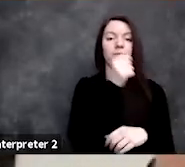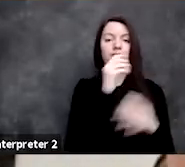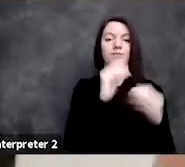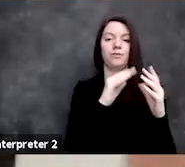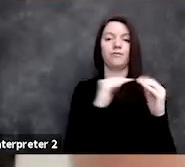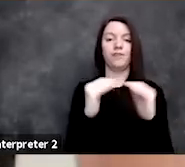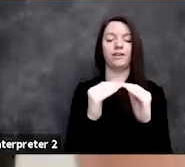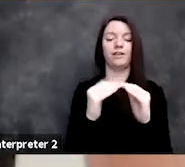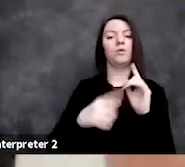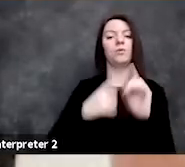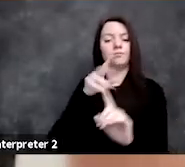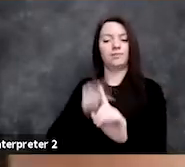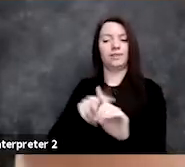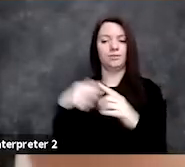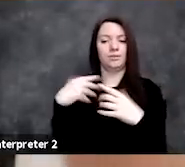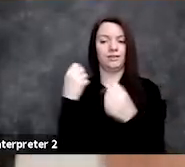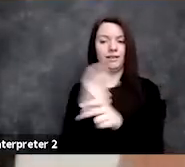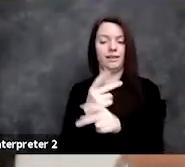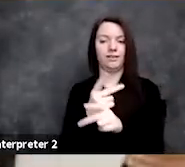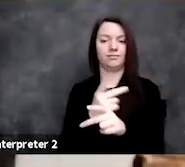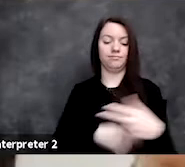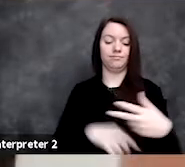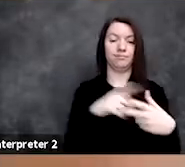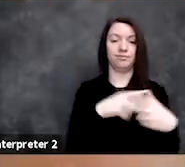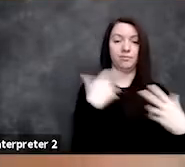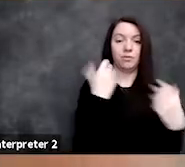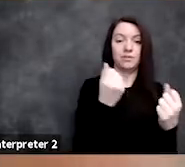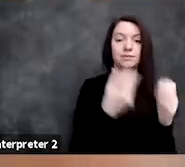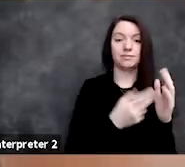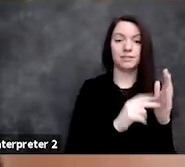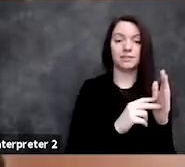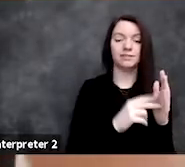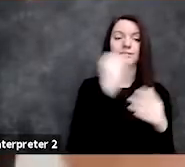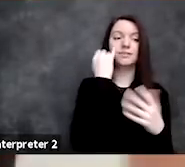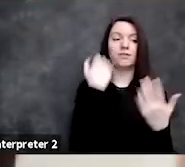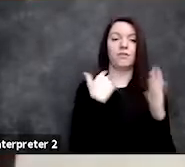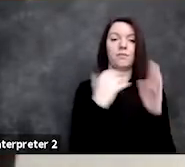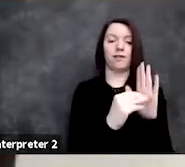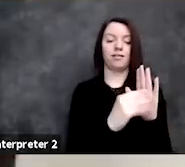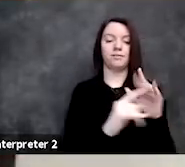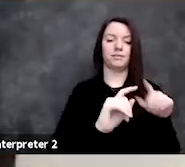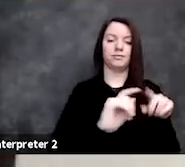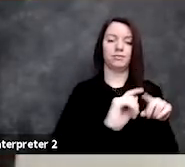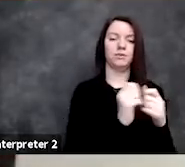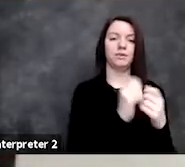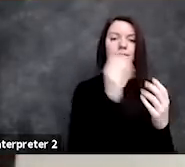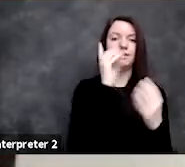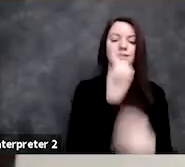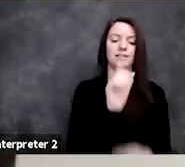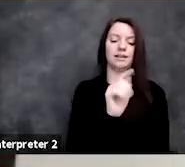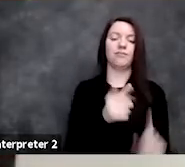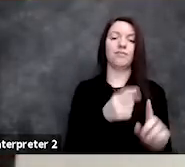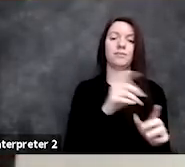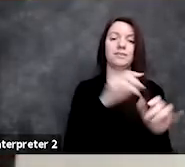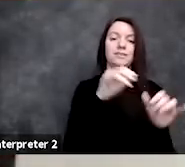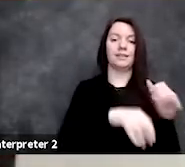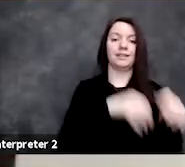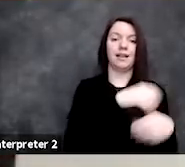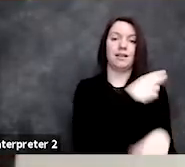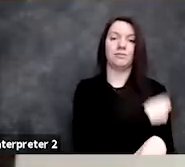For robustness what I mean is, if you take a model that's trained on data from one year in a hospital, it actually does really poorly